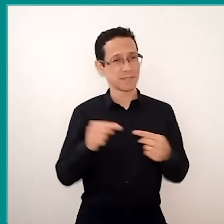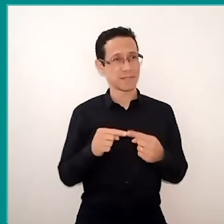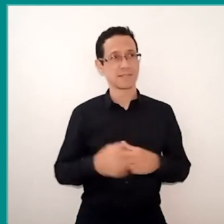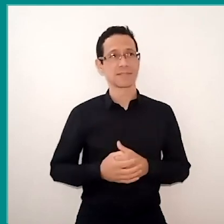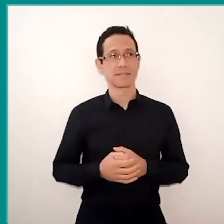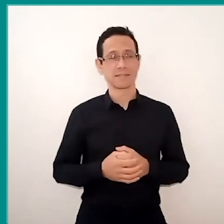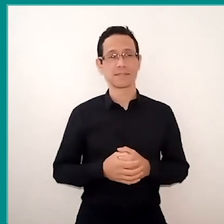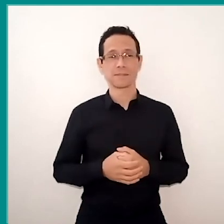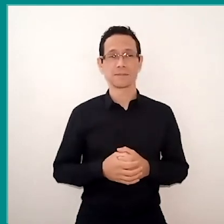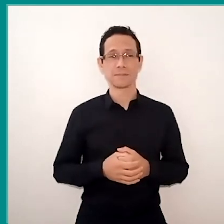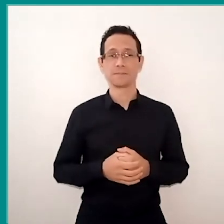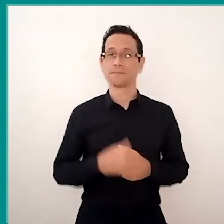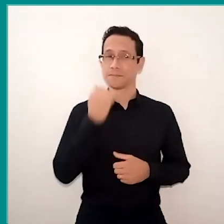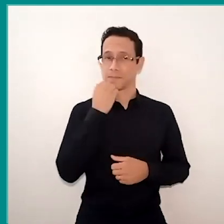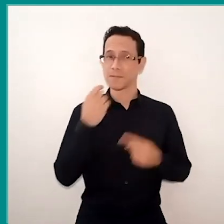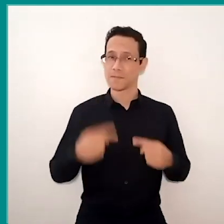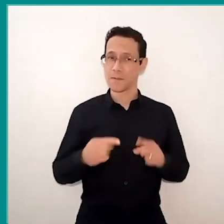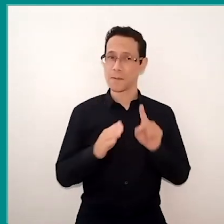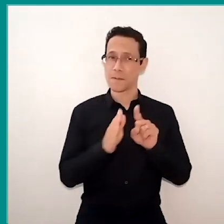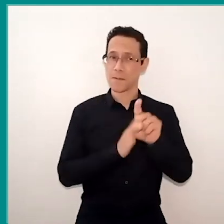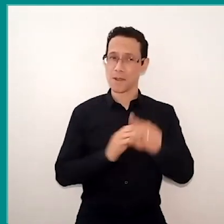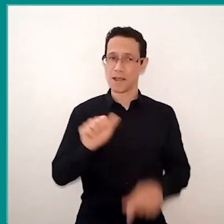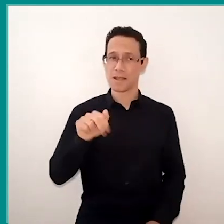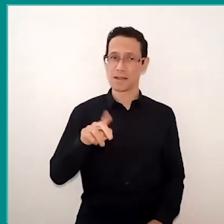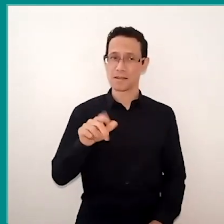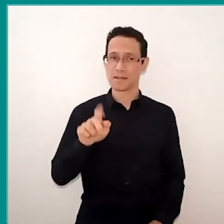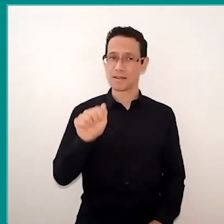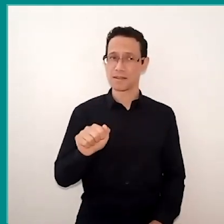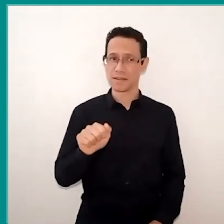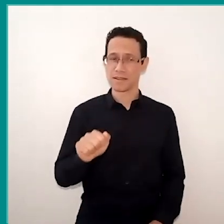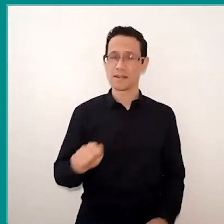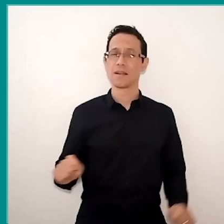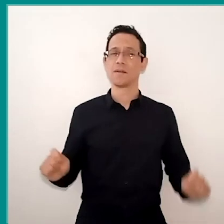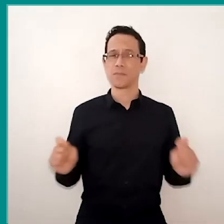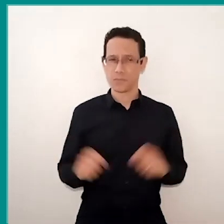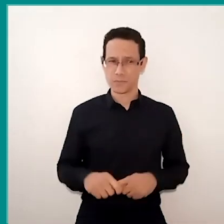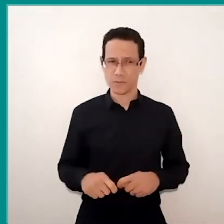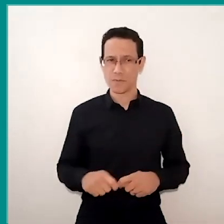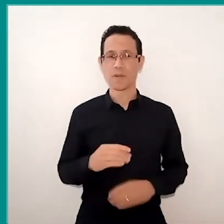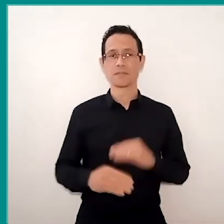And here comes a challenge and the question that Angela proposed to us: Is it possible develop this education